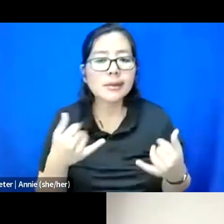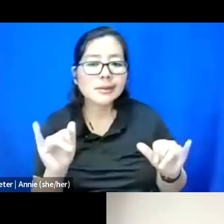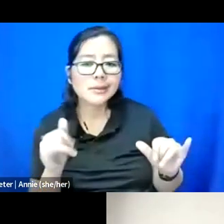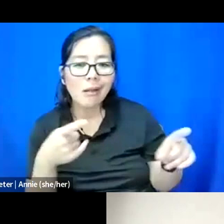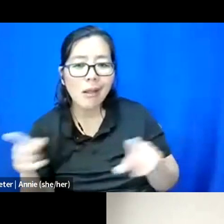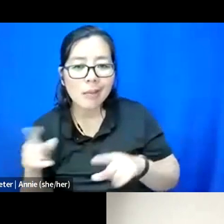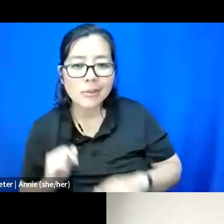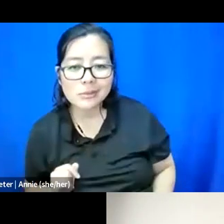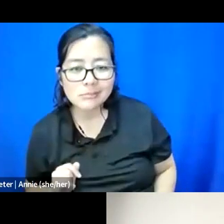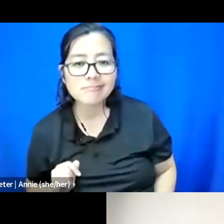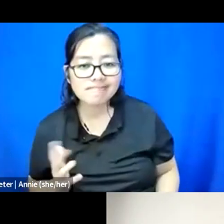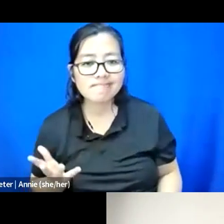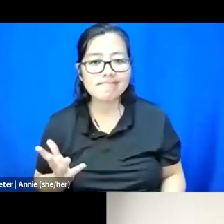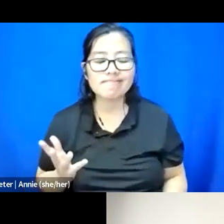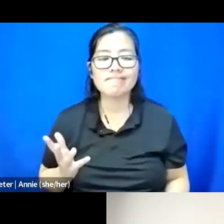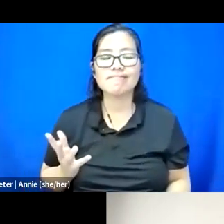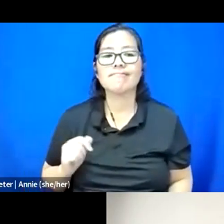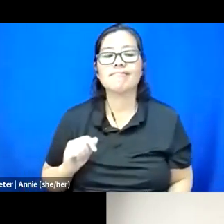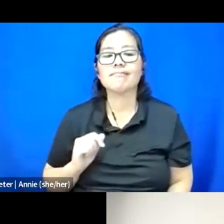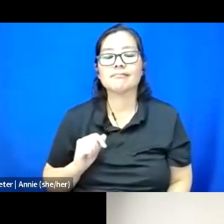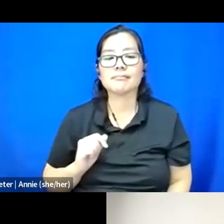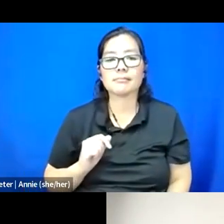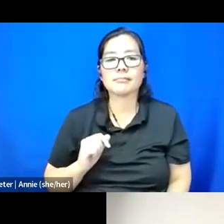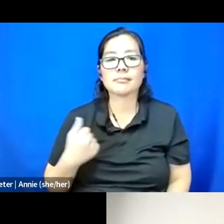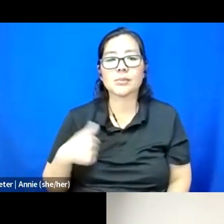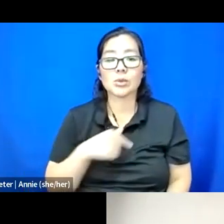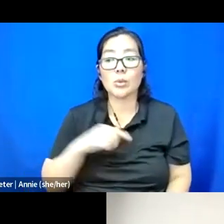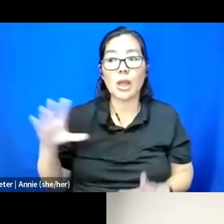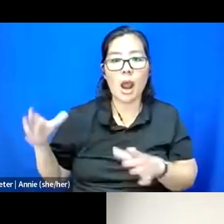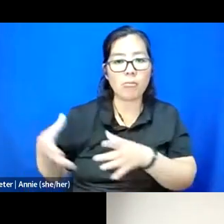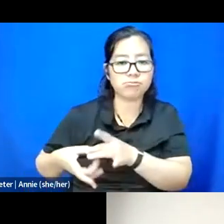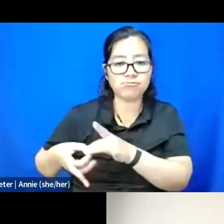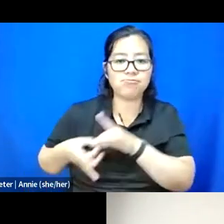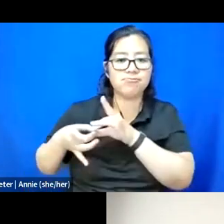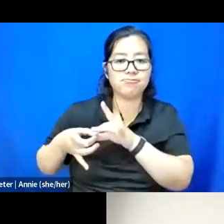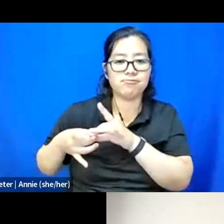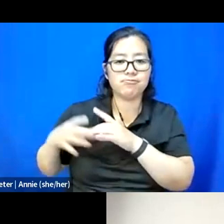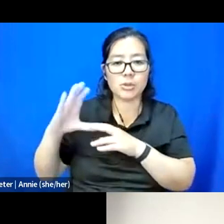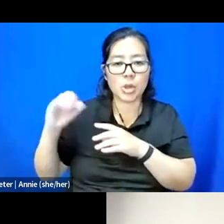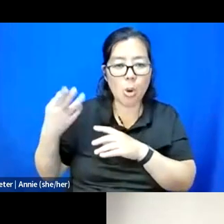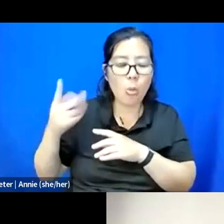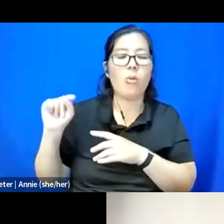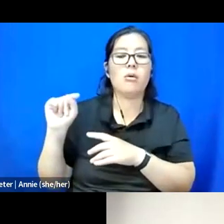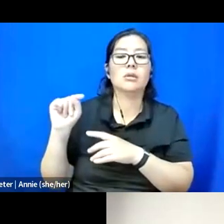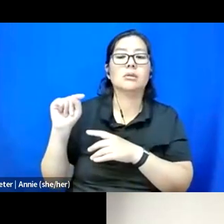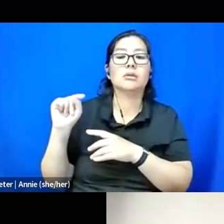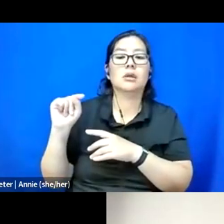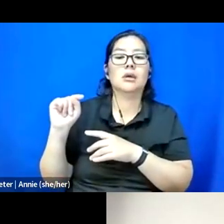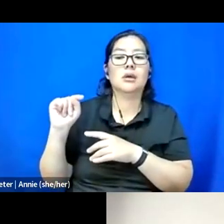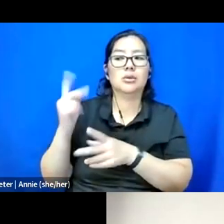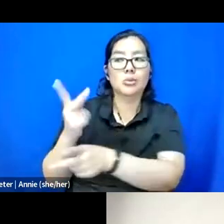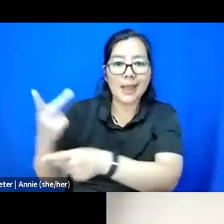And we banded as a cohort, you know, to be able to take care of each other.